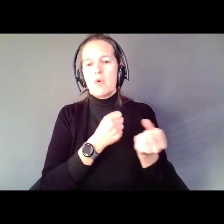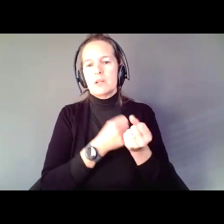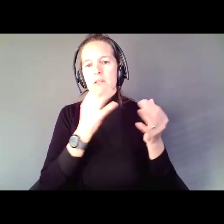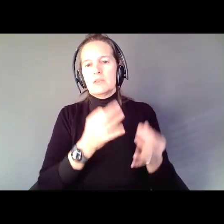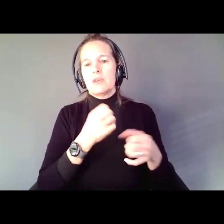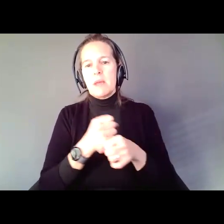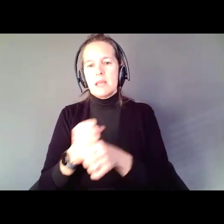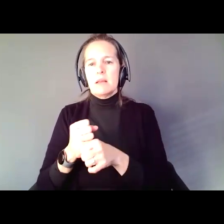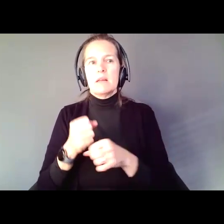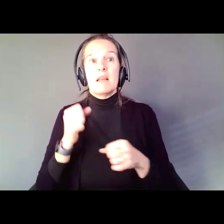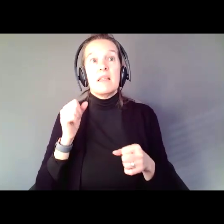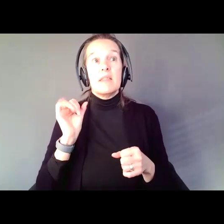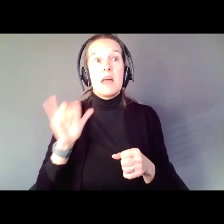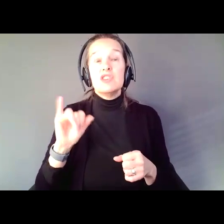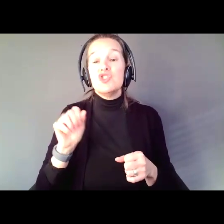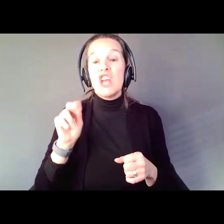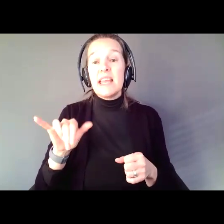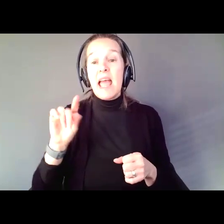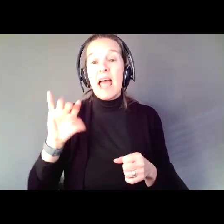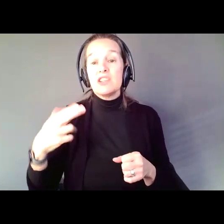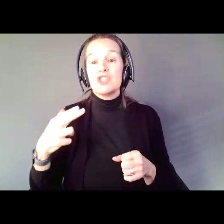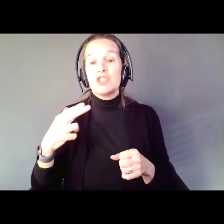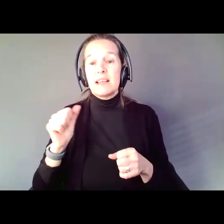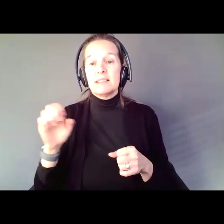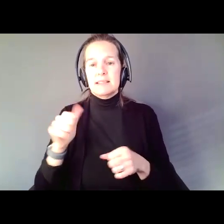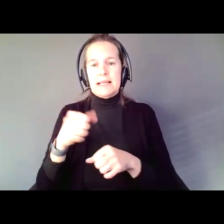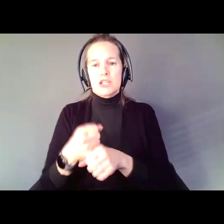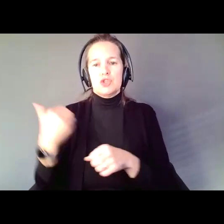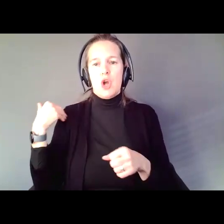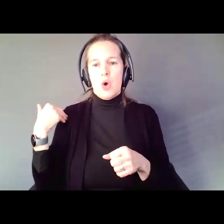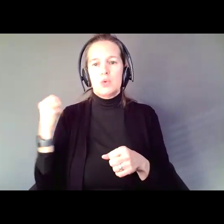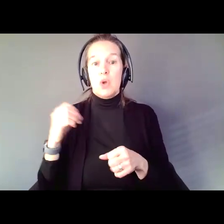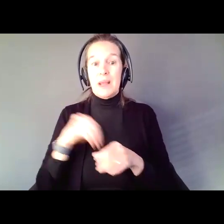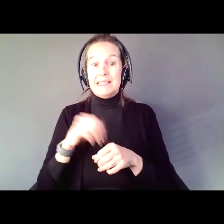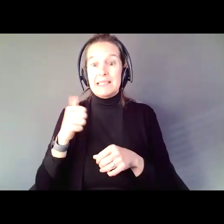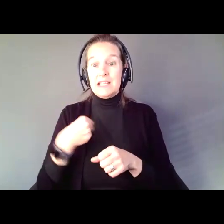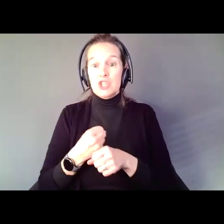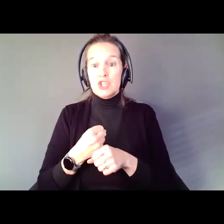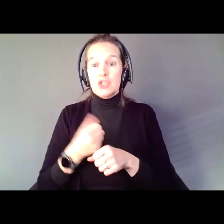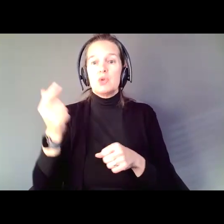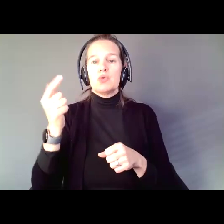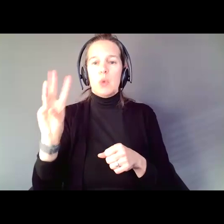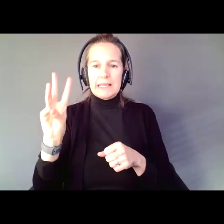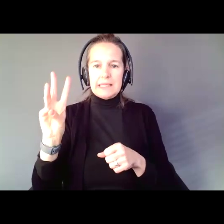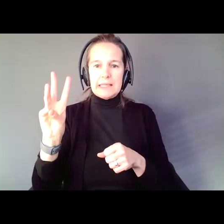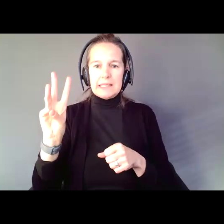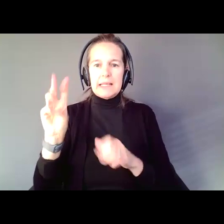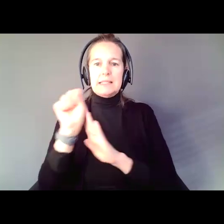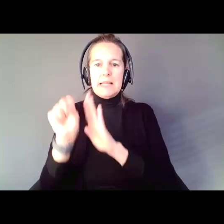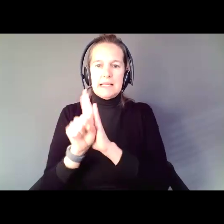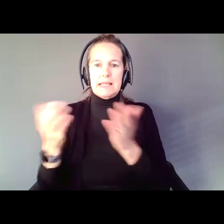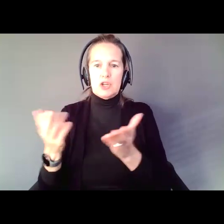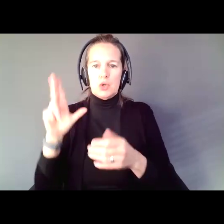In just those ten years, 26 United States States and the District of Columbia changed